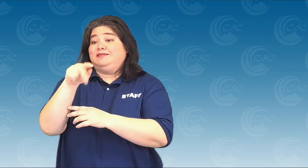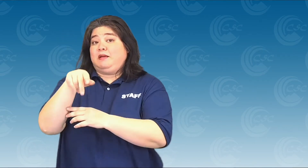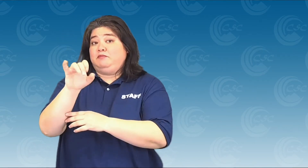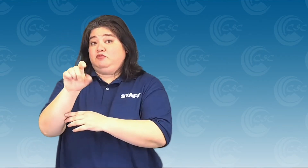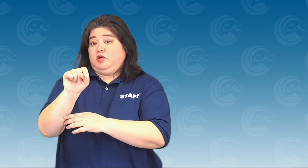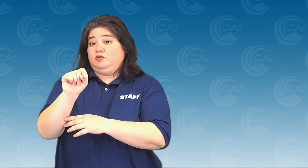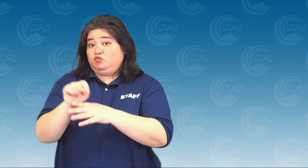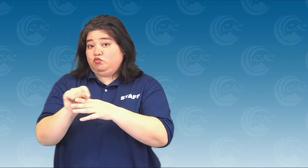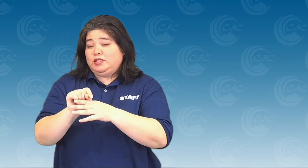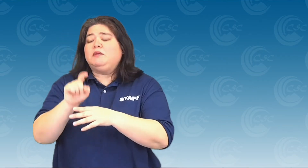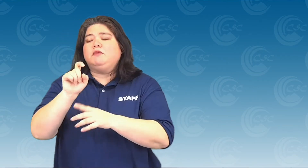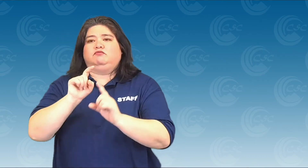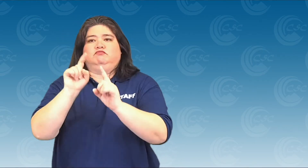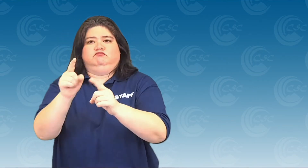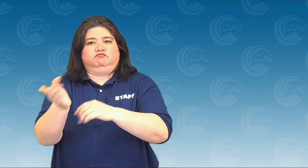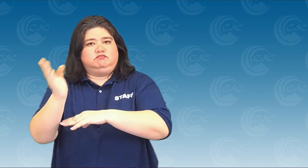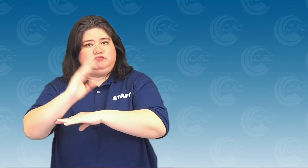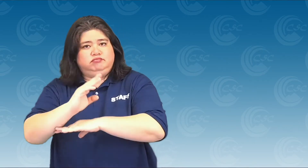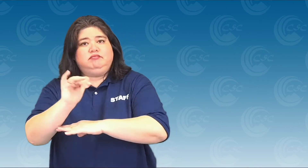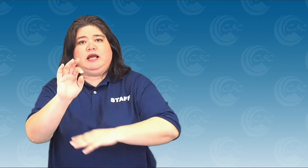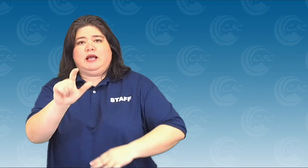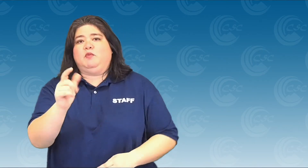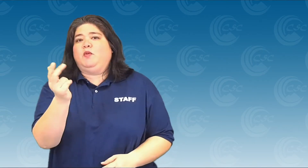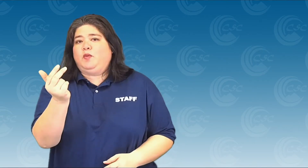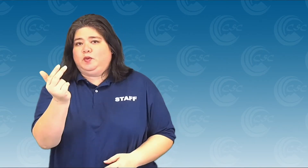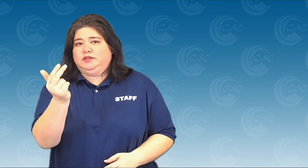If you're a Snapshot Mentor, you must attend the all-day training on April 13th.